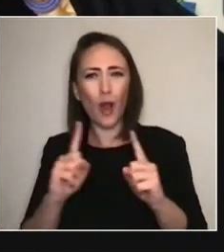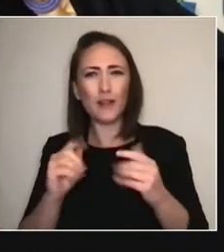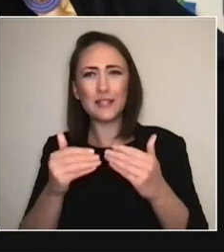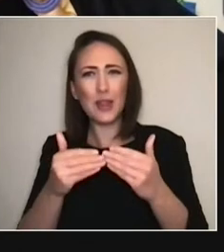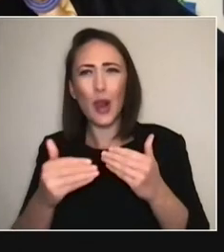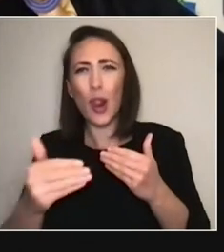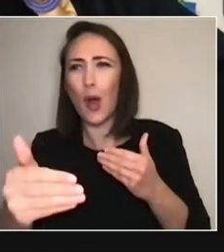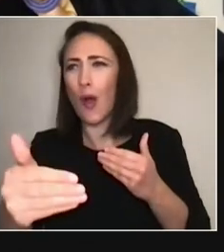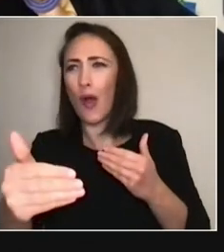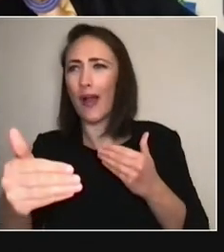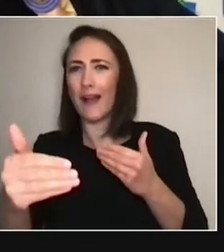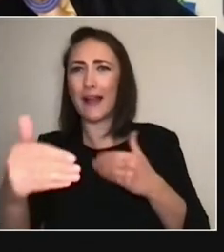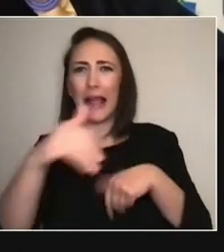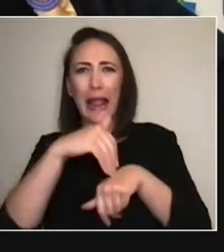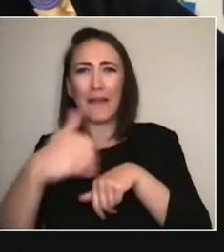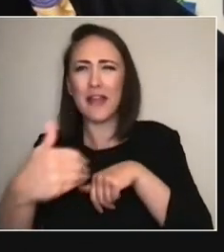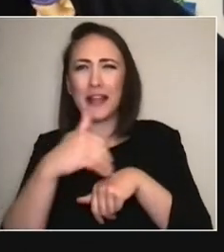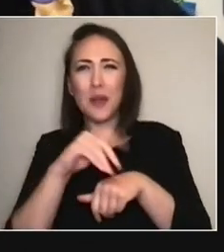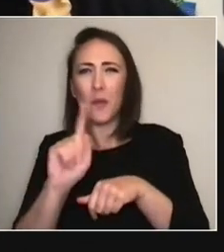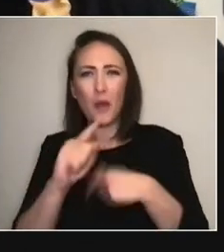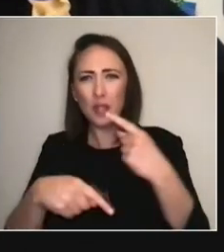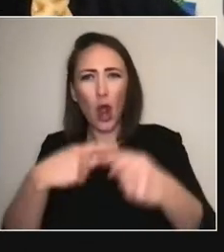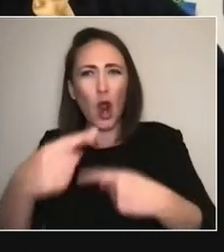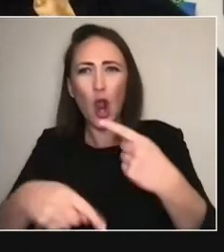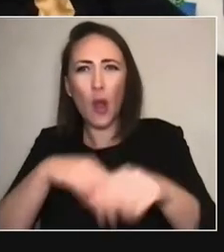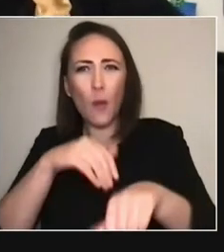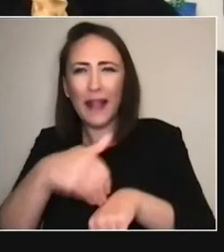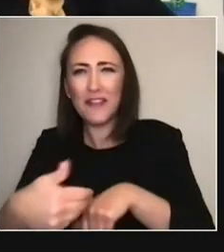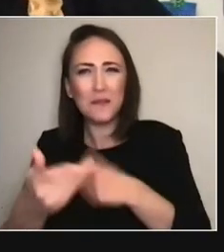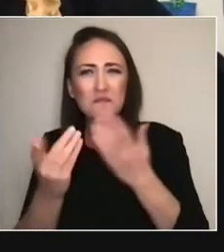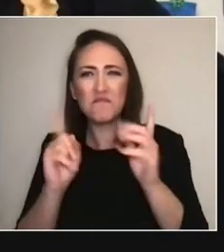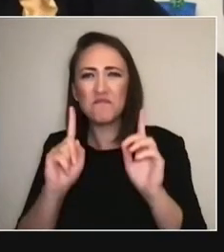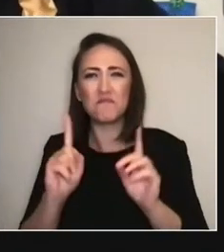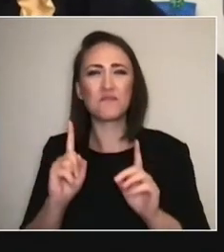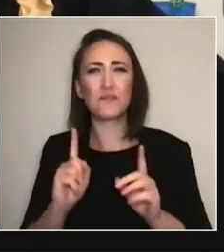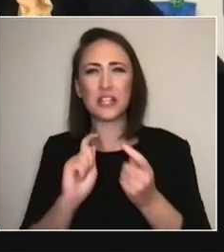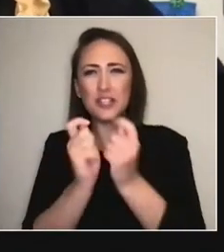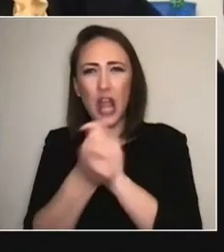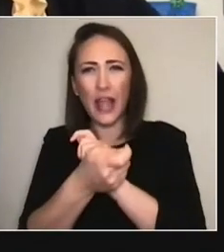I know— It's sort of like, 'Oh, I'll know it when I see it. (CHUCKLES) But I know that—